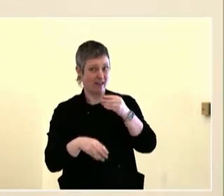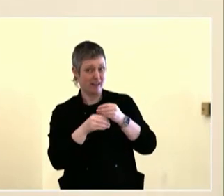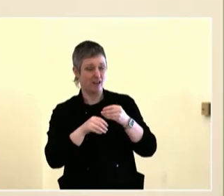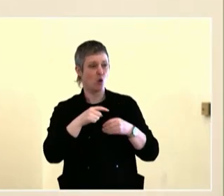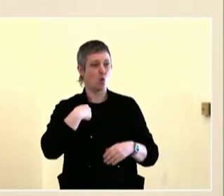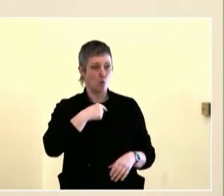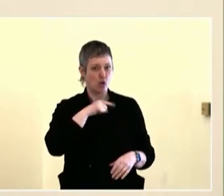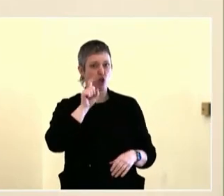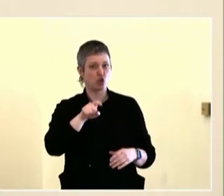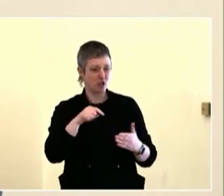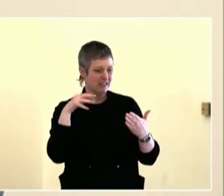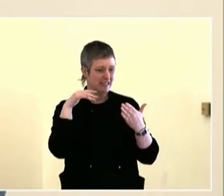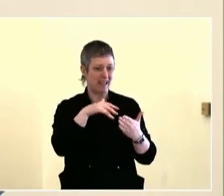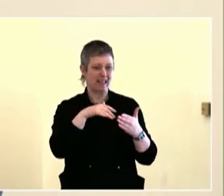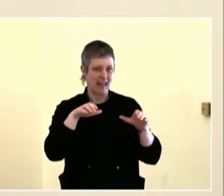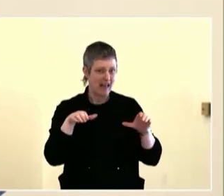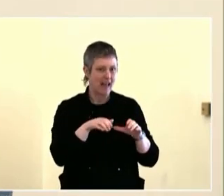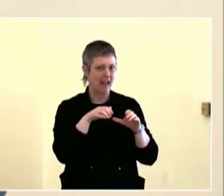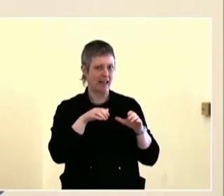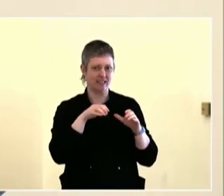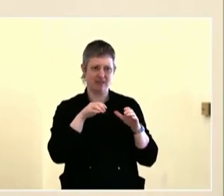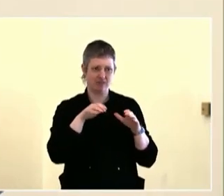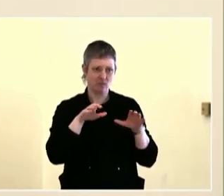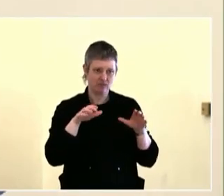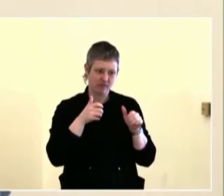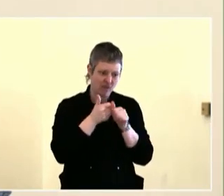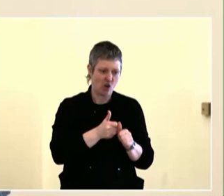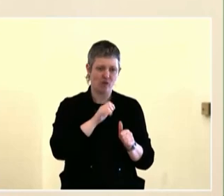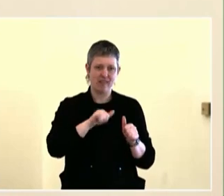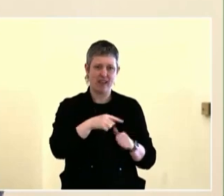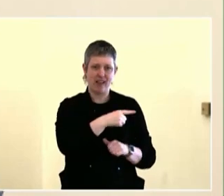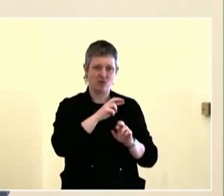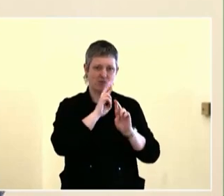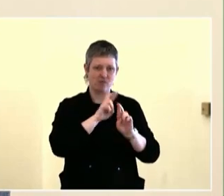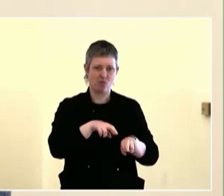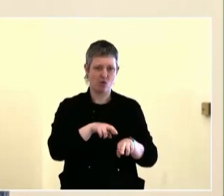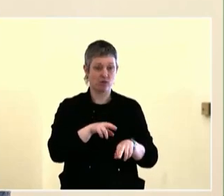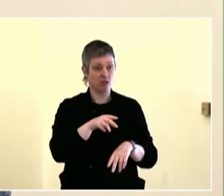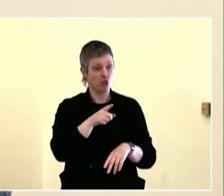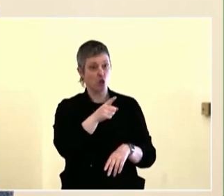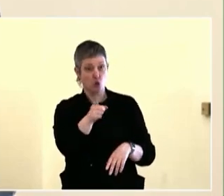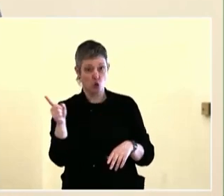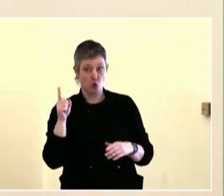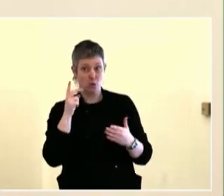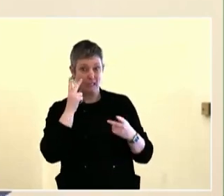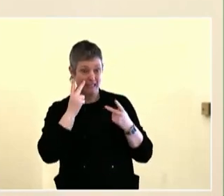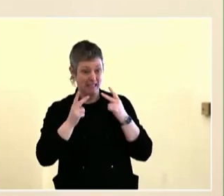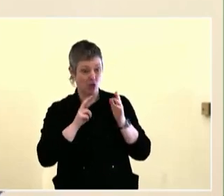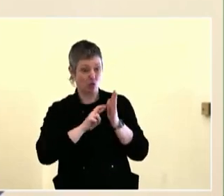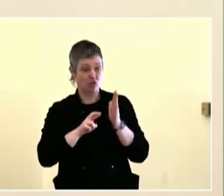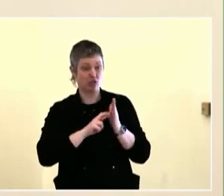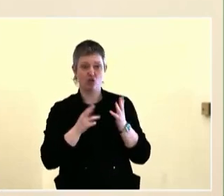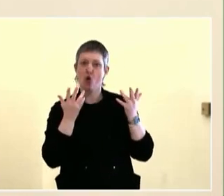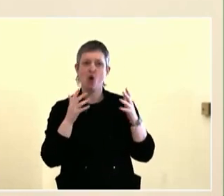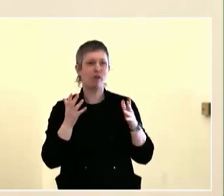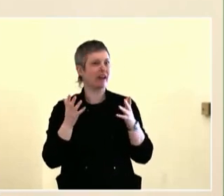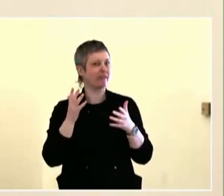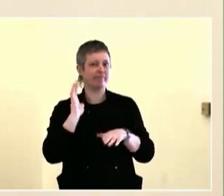Because I see that city processes, like, for instance, I've been an activist for